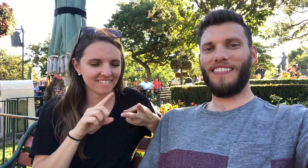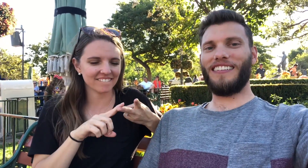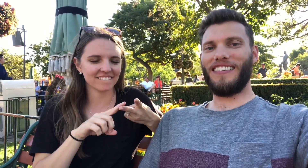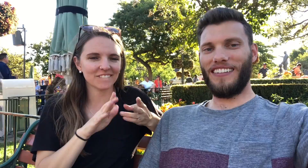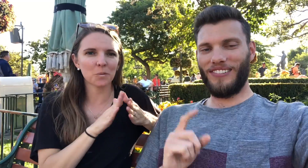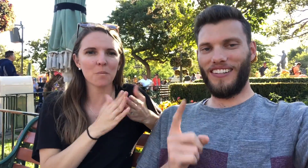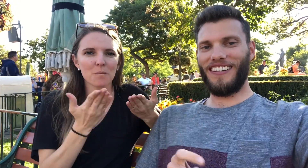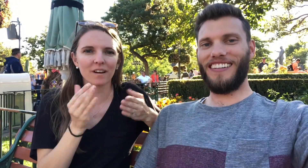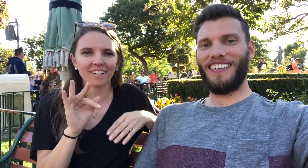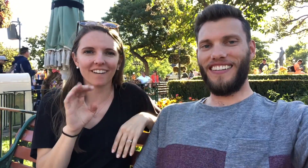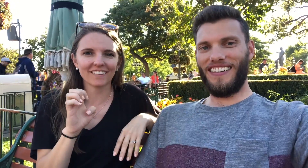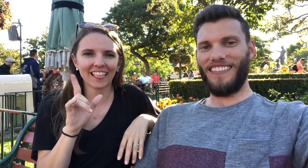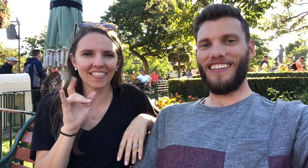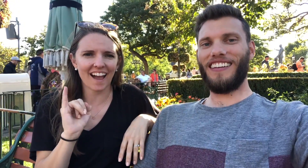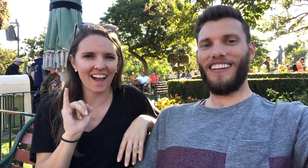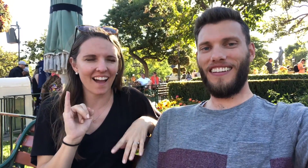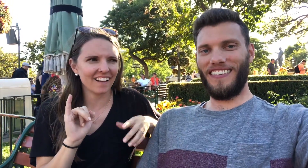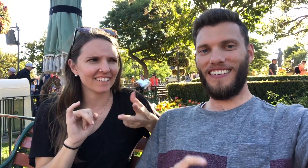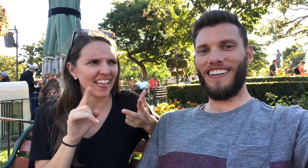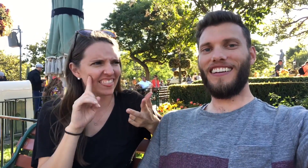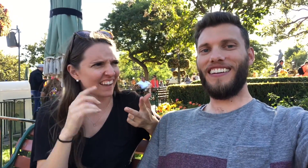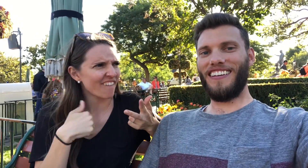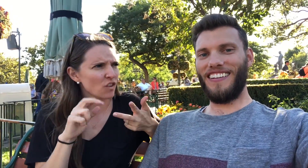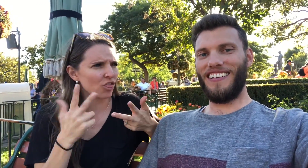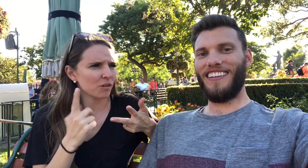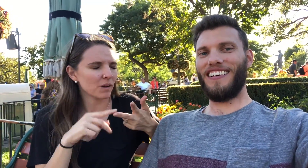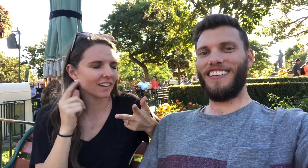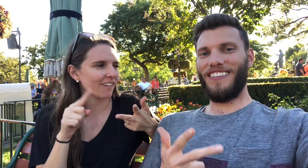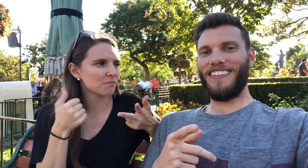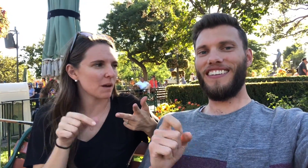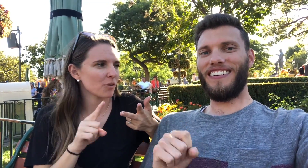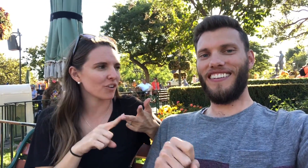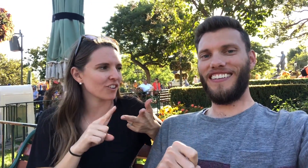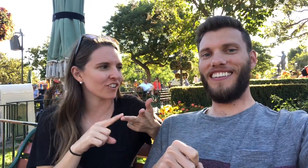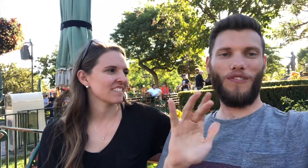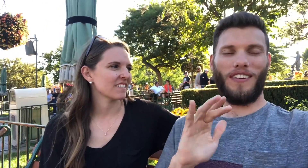and the Book of Eli, I think there's another but I can't remember.